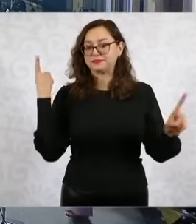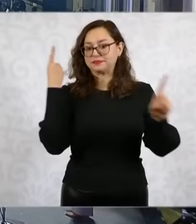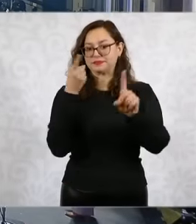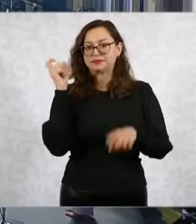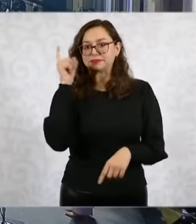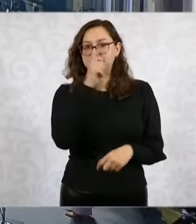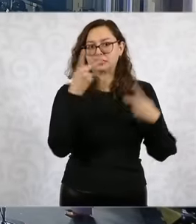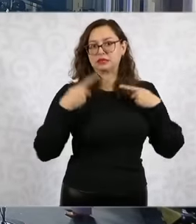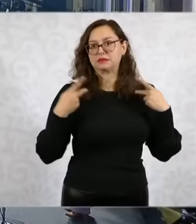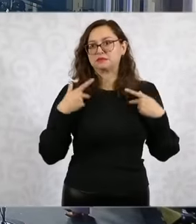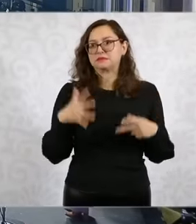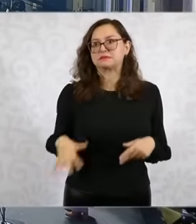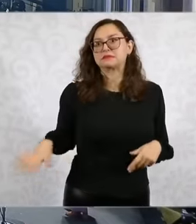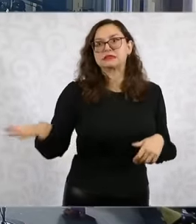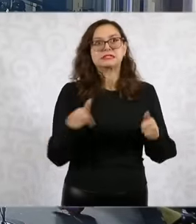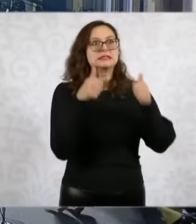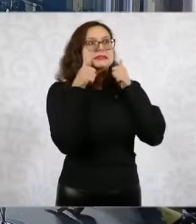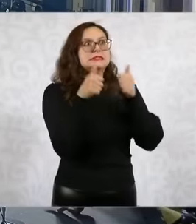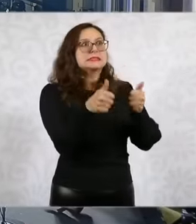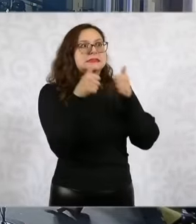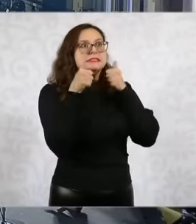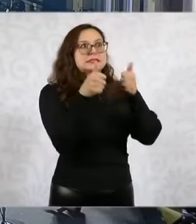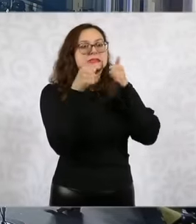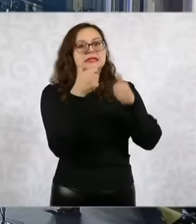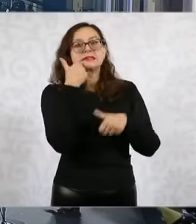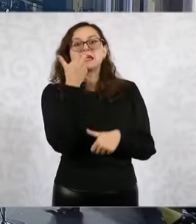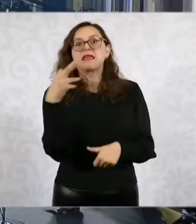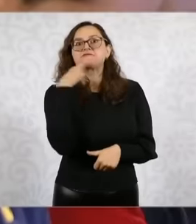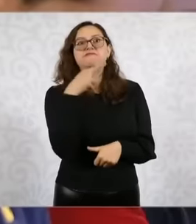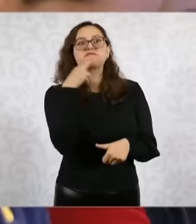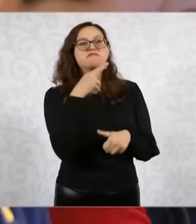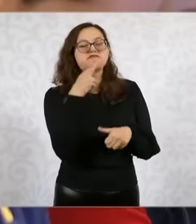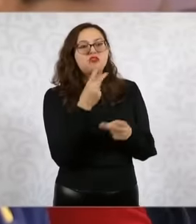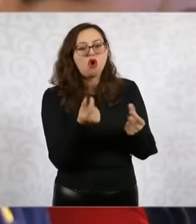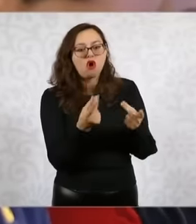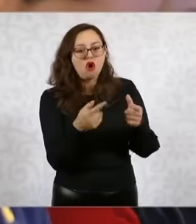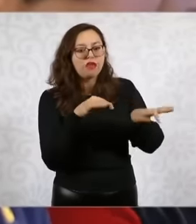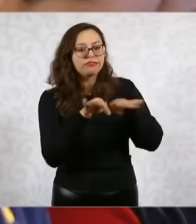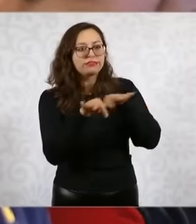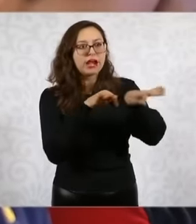the population for quick results and on the other because it is the time it takes for a government and